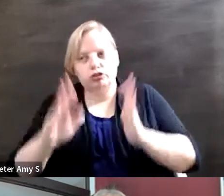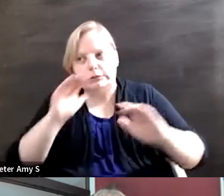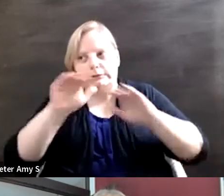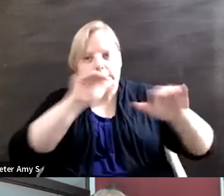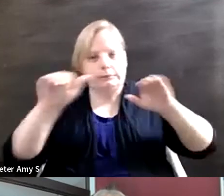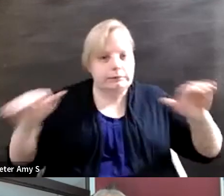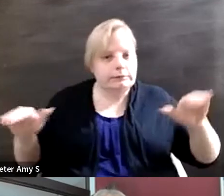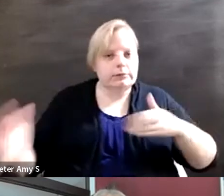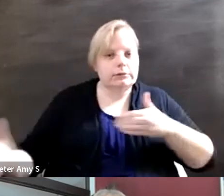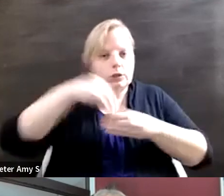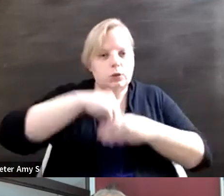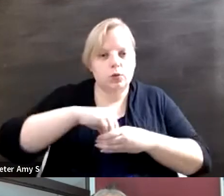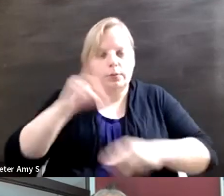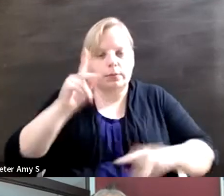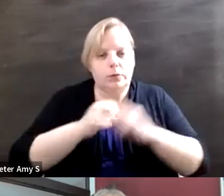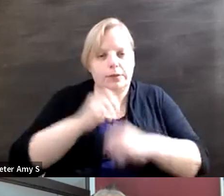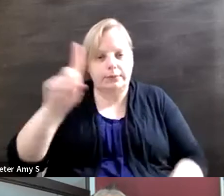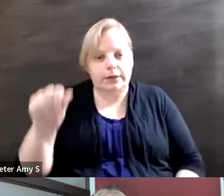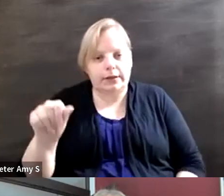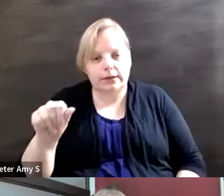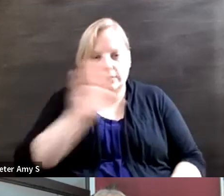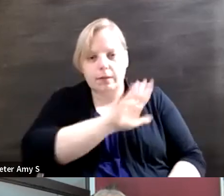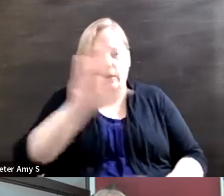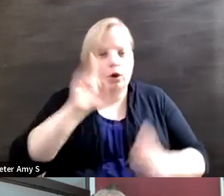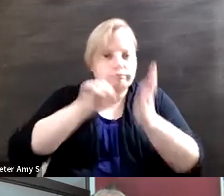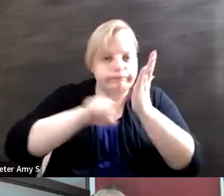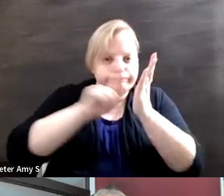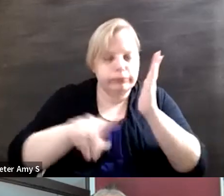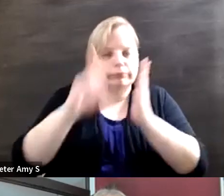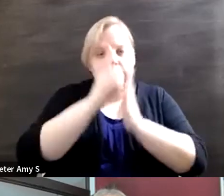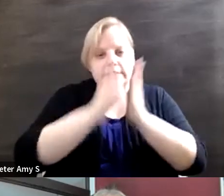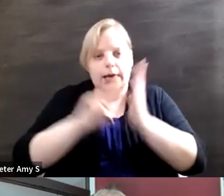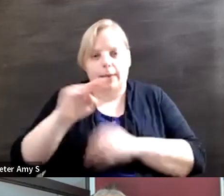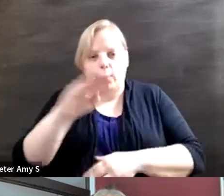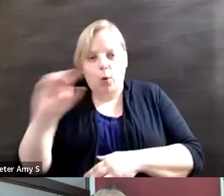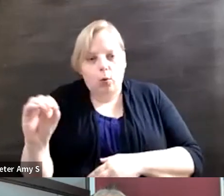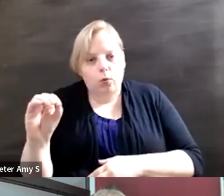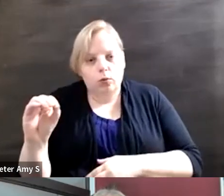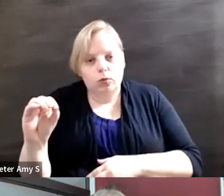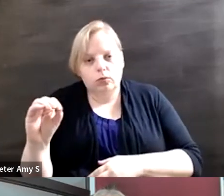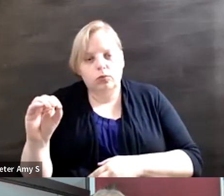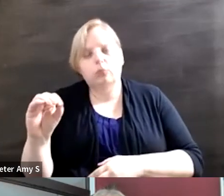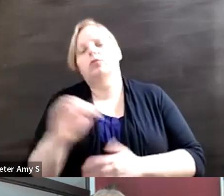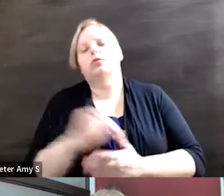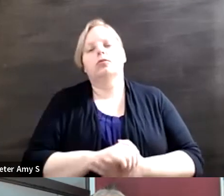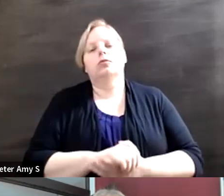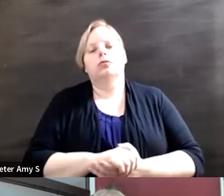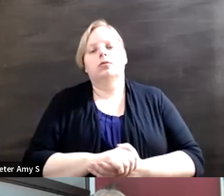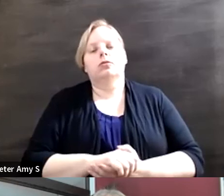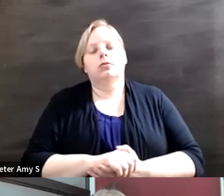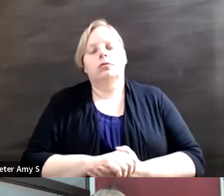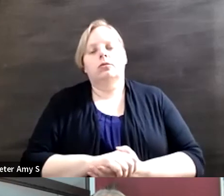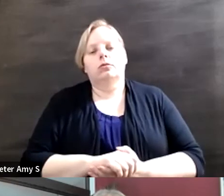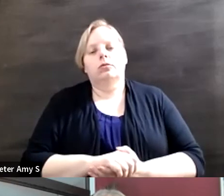disabilities in their in their in their design memos not to start this this kind of research.